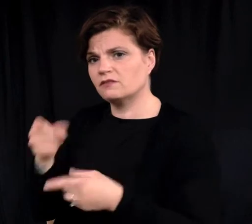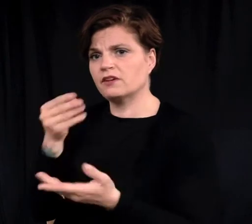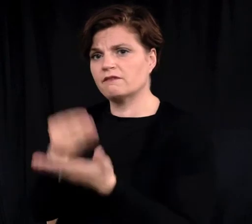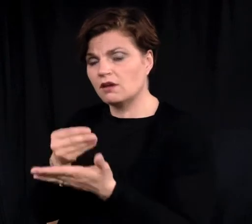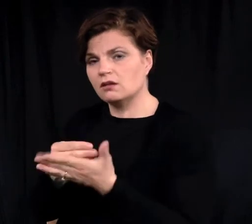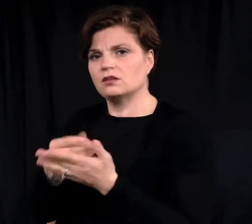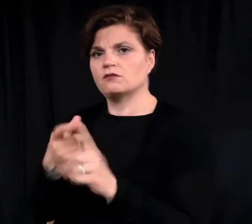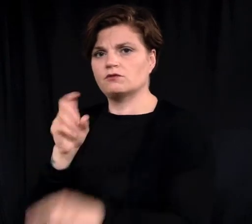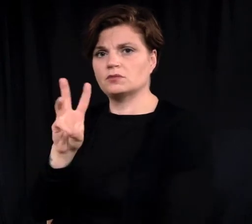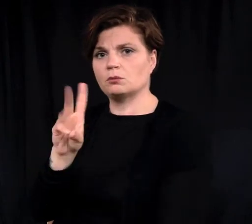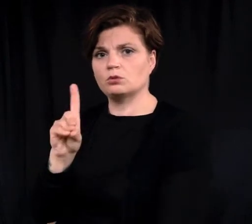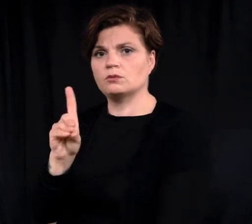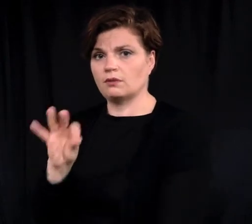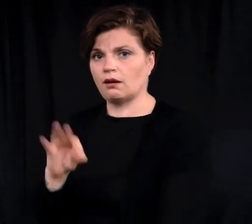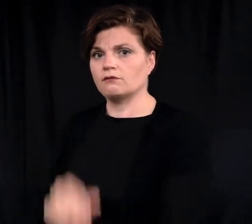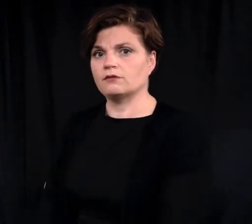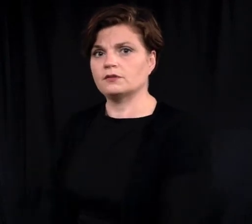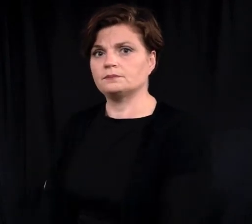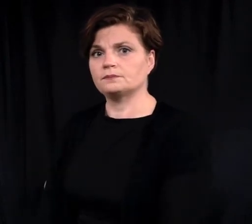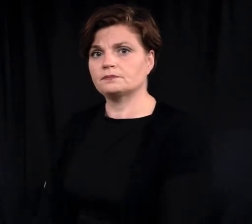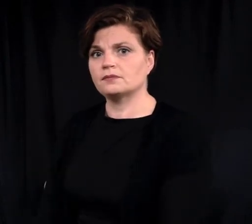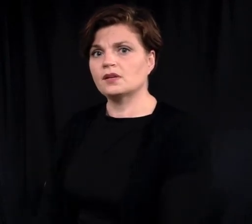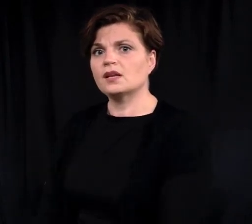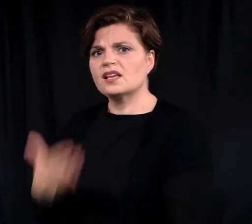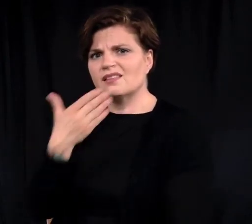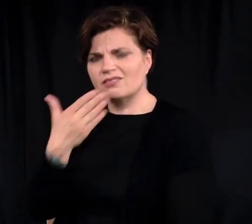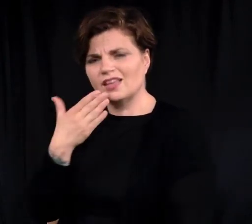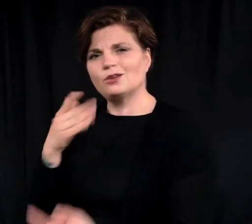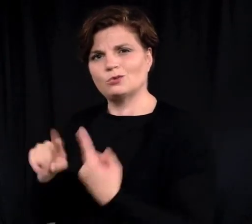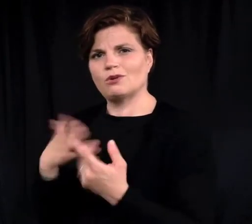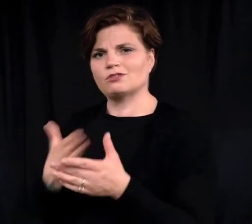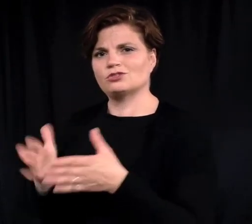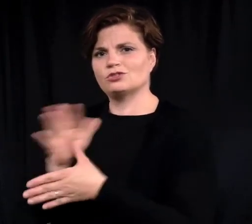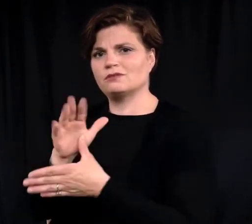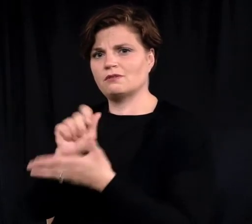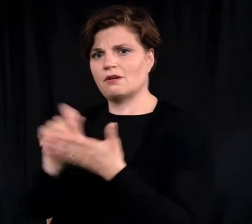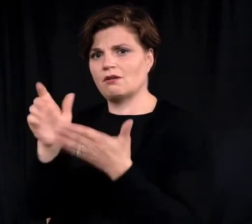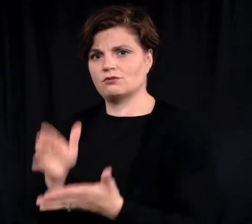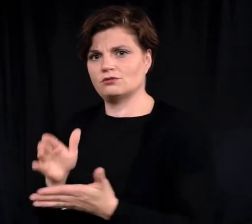funding from WDF. Thank you to chief authors